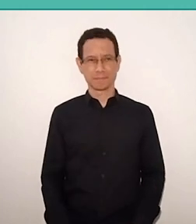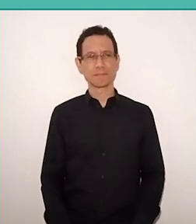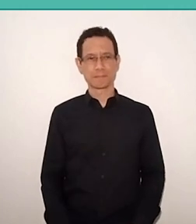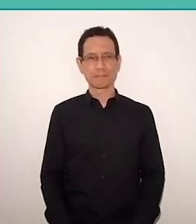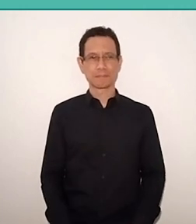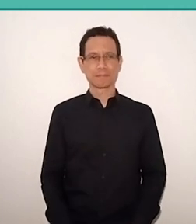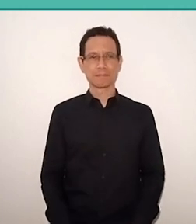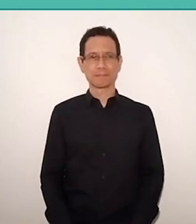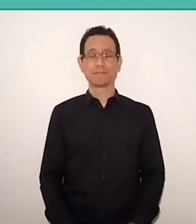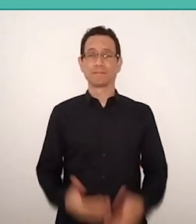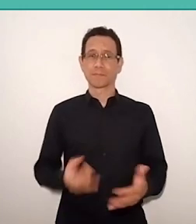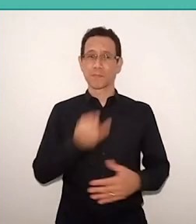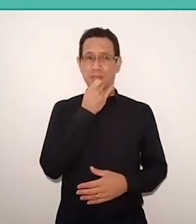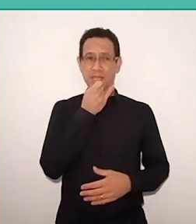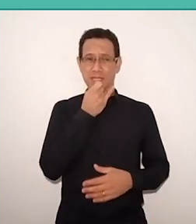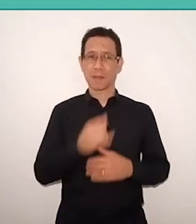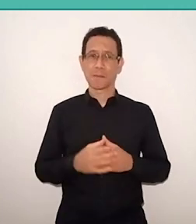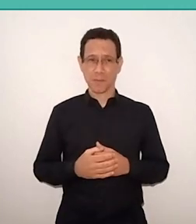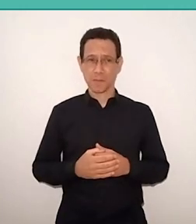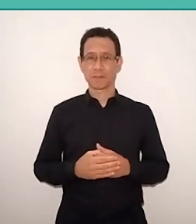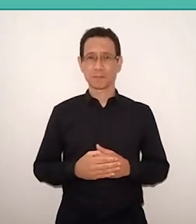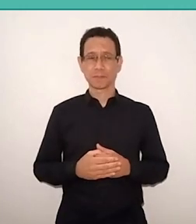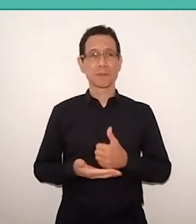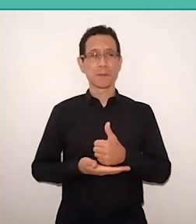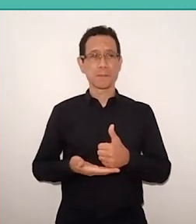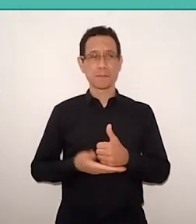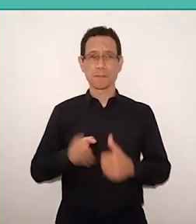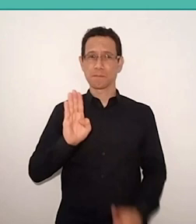For example, the National Curriculum Bases in Brazil